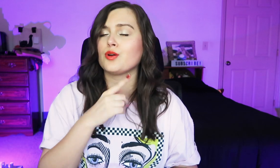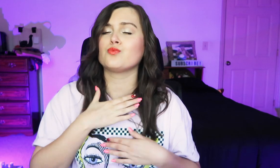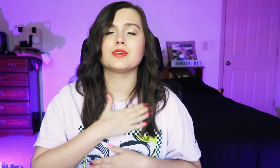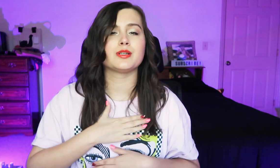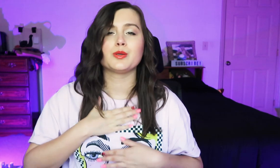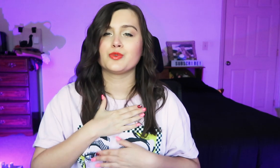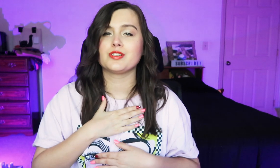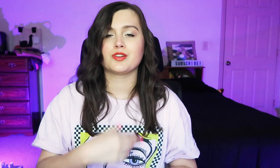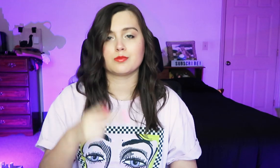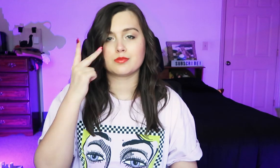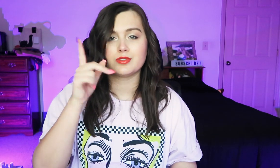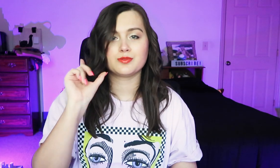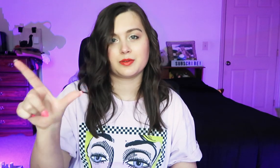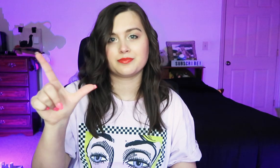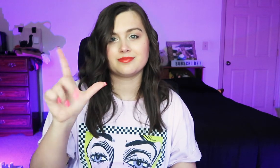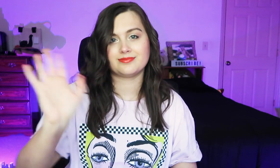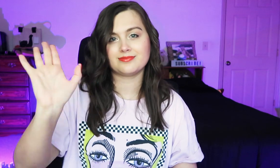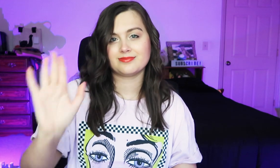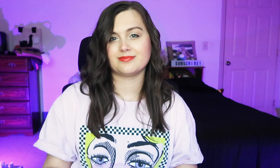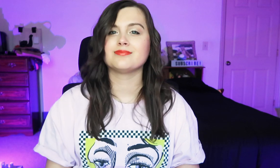I really appreciate it. I'll see you later, bye!